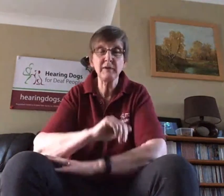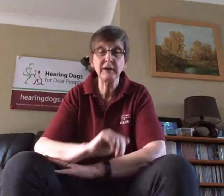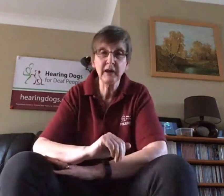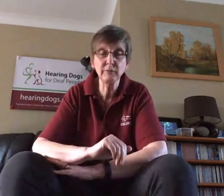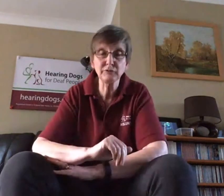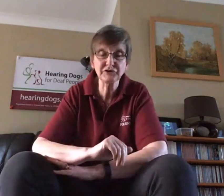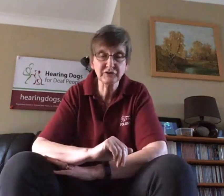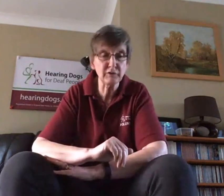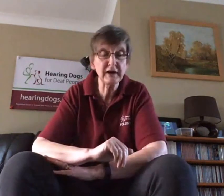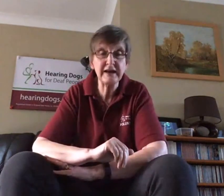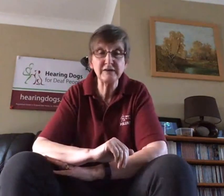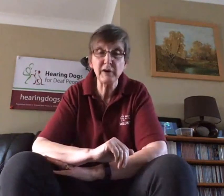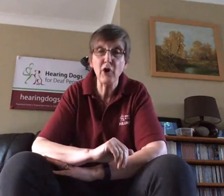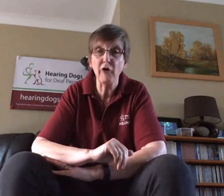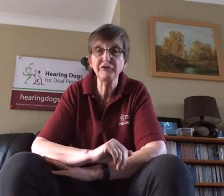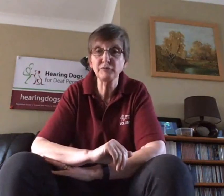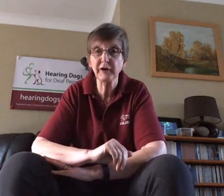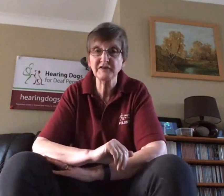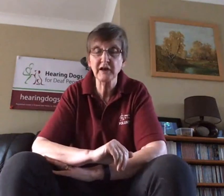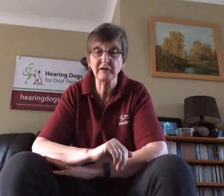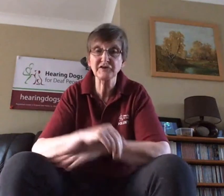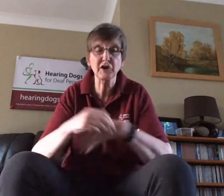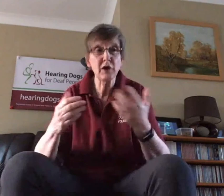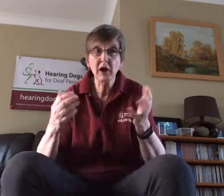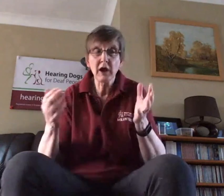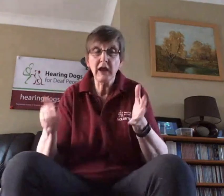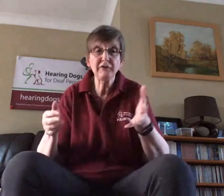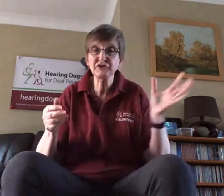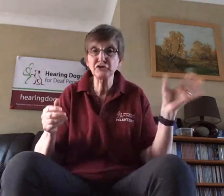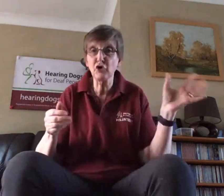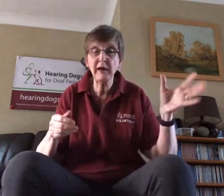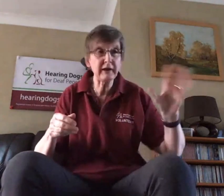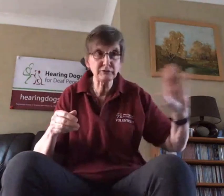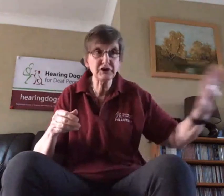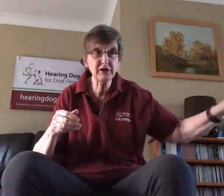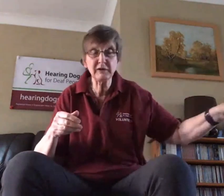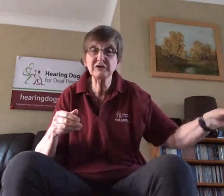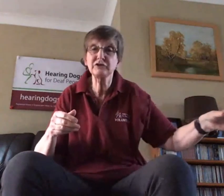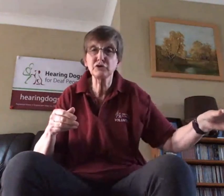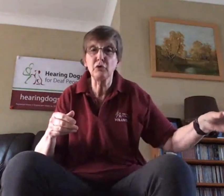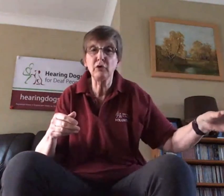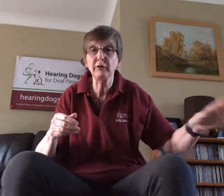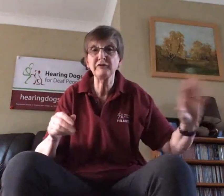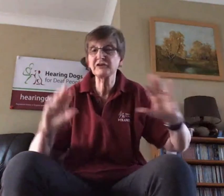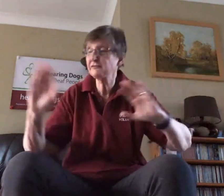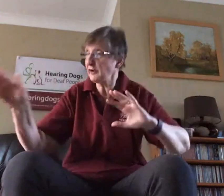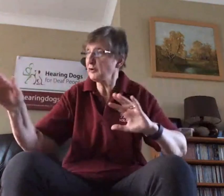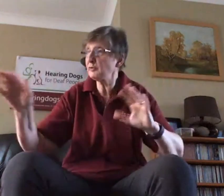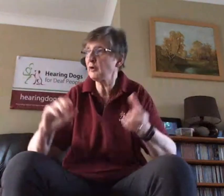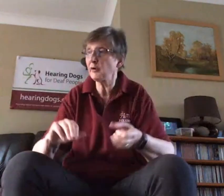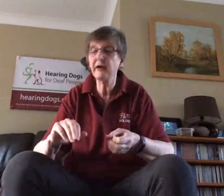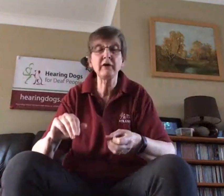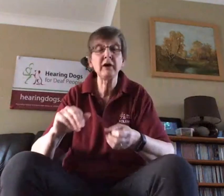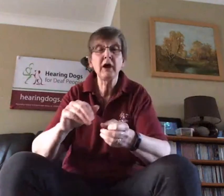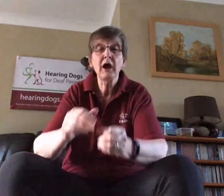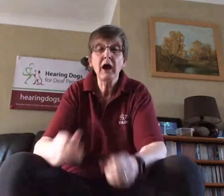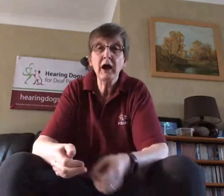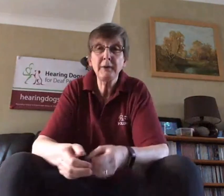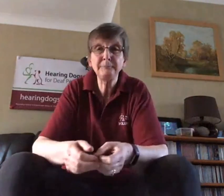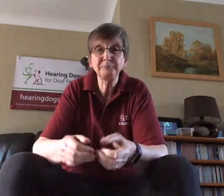he will sort of lead me off to whatever the sound is. So if it's the doorbell, he'll take me to the door or if it's the phone or whatever,